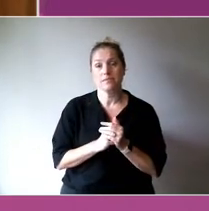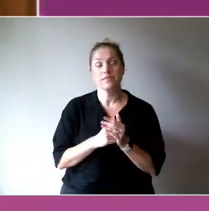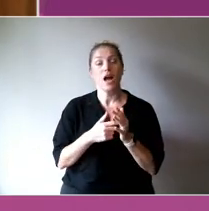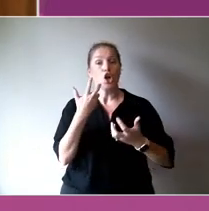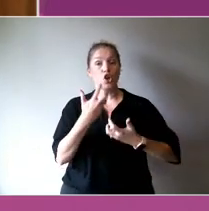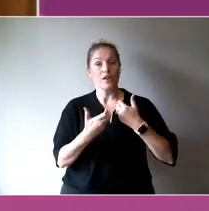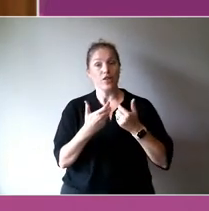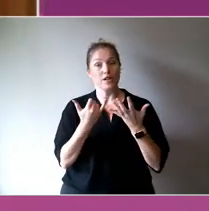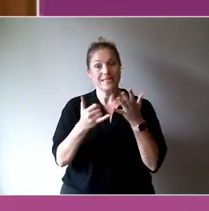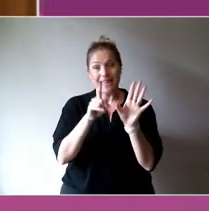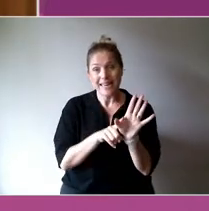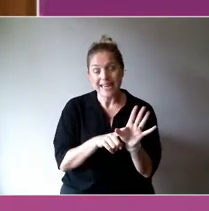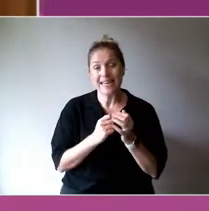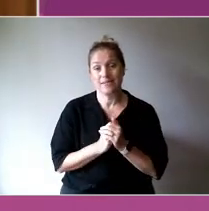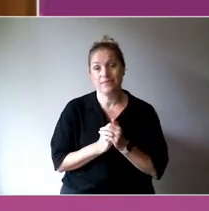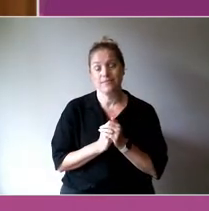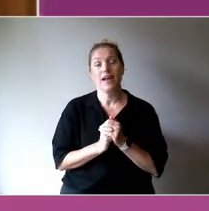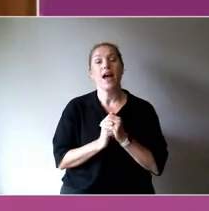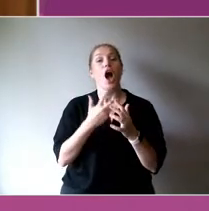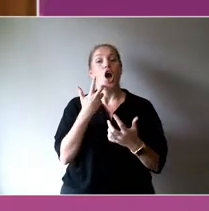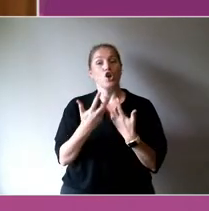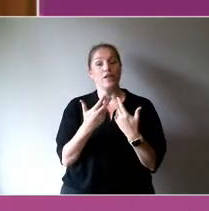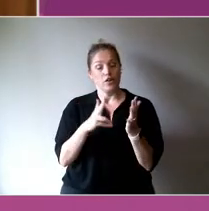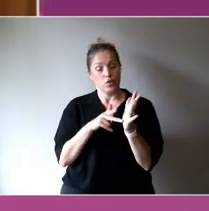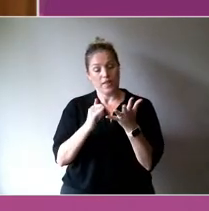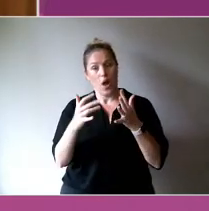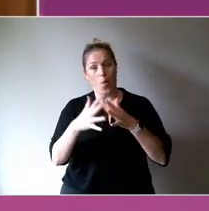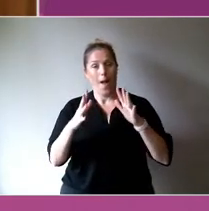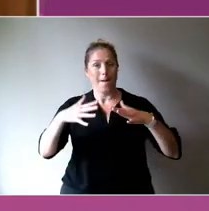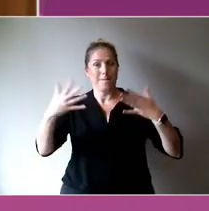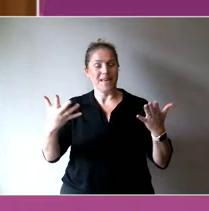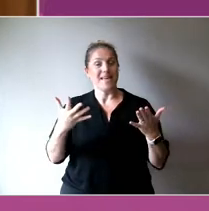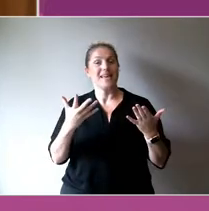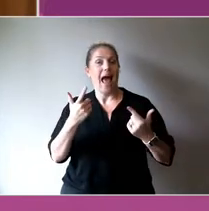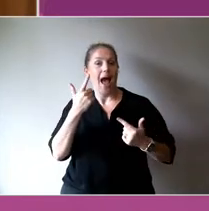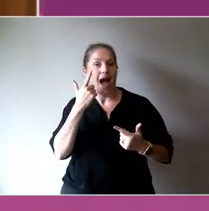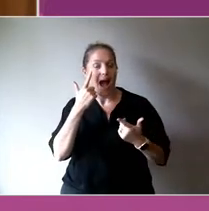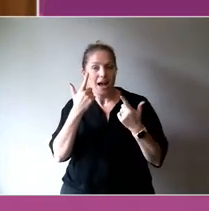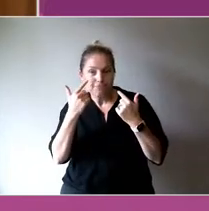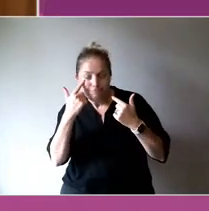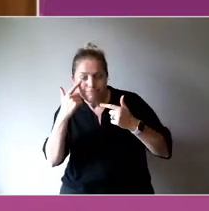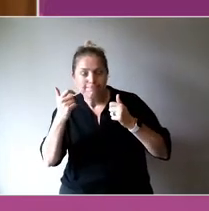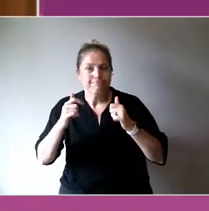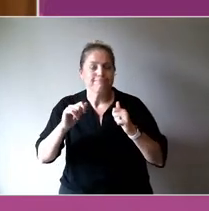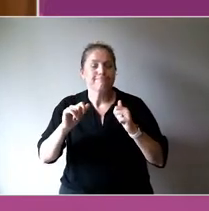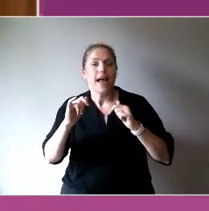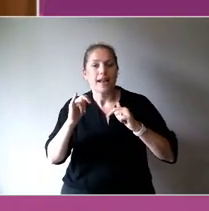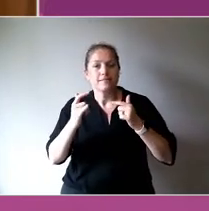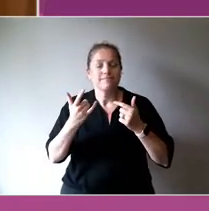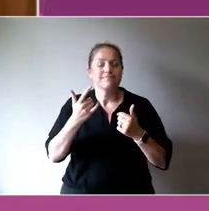Wales's Big Anxiety Research Centre and Black Dog Institute and our hosts today, the University